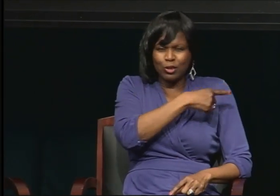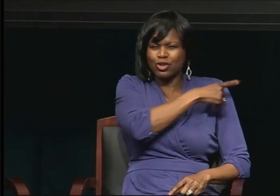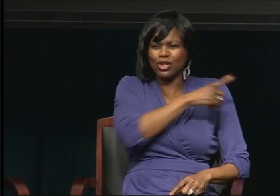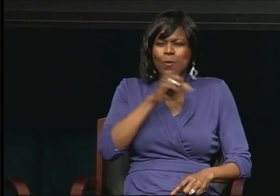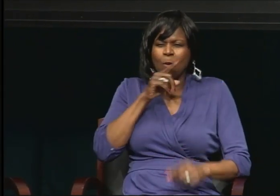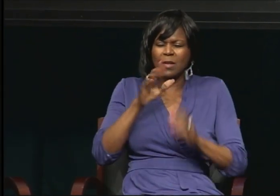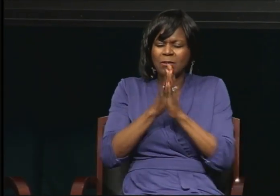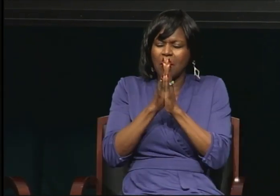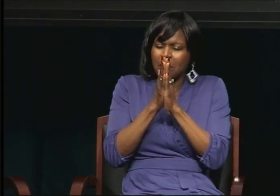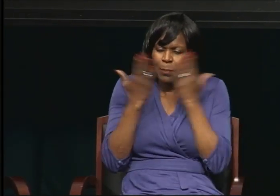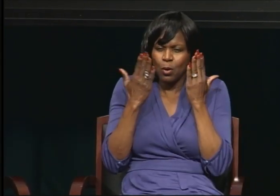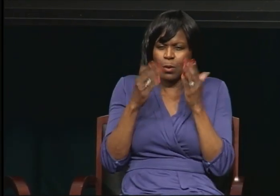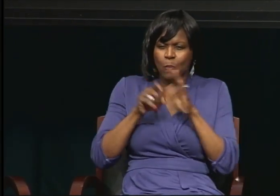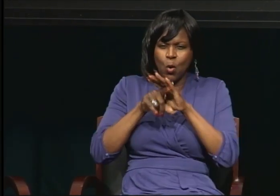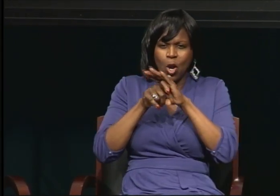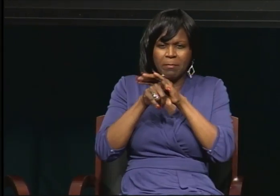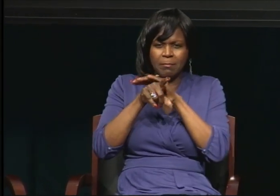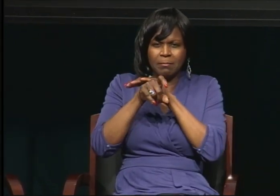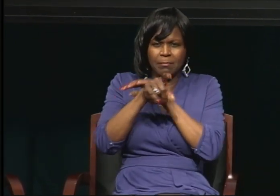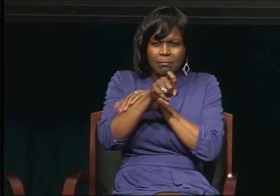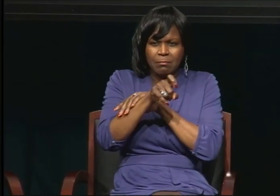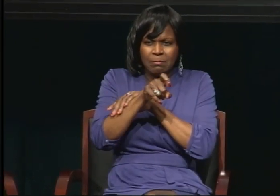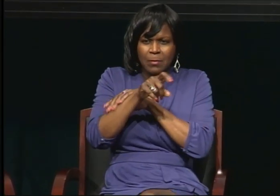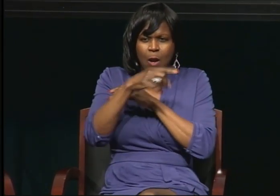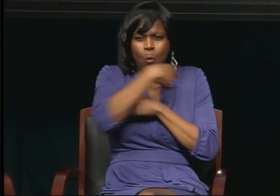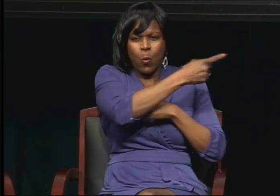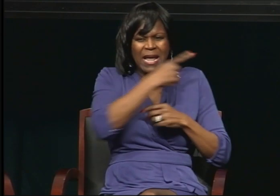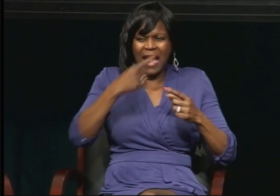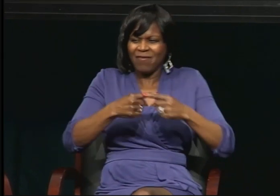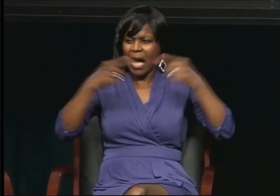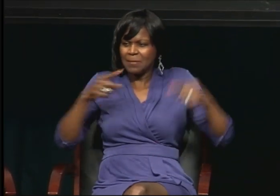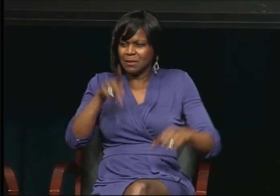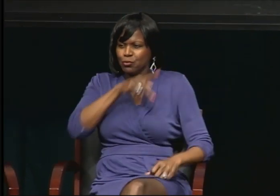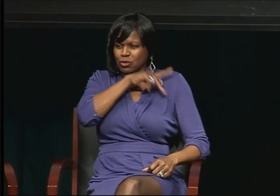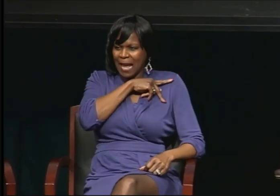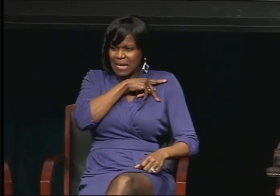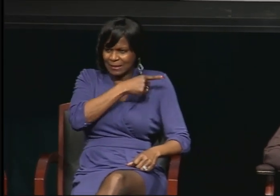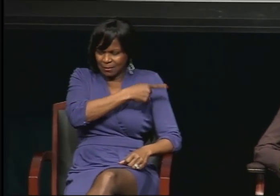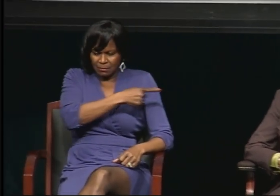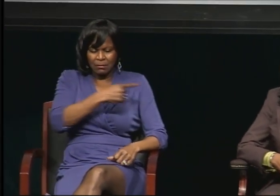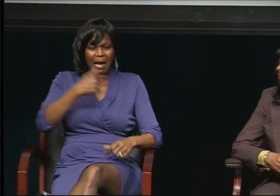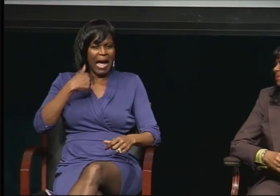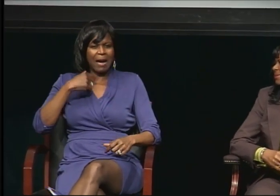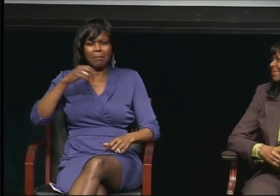She's an introvert.